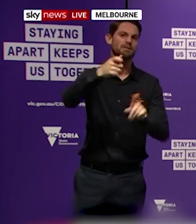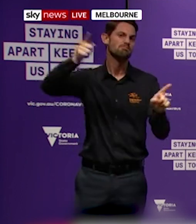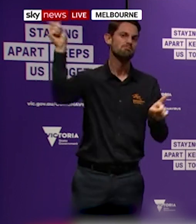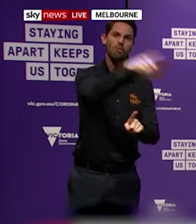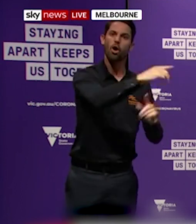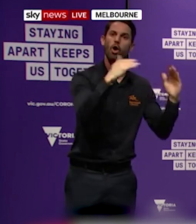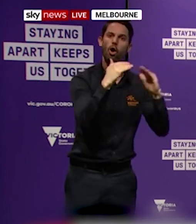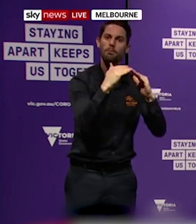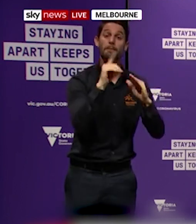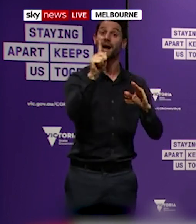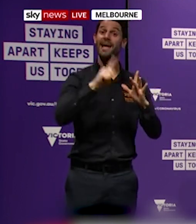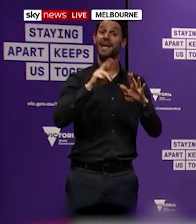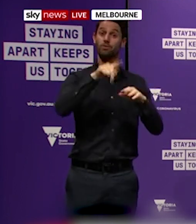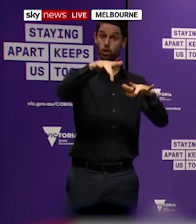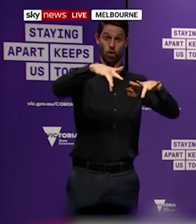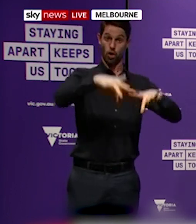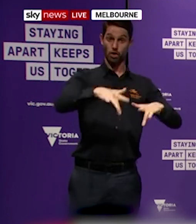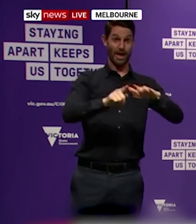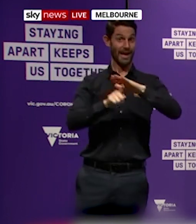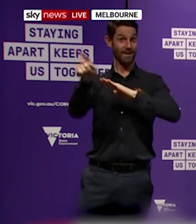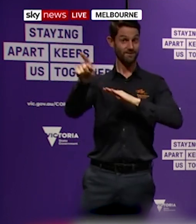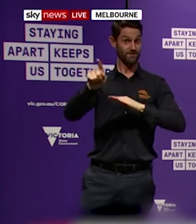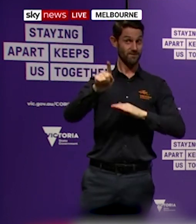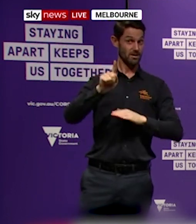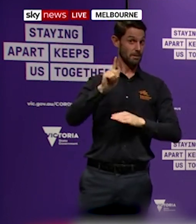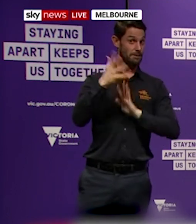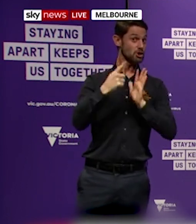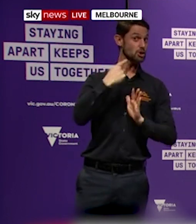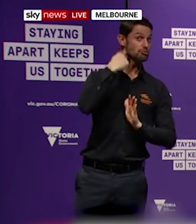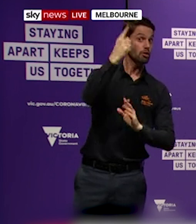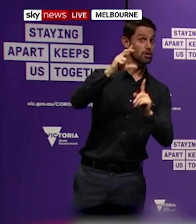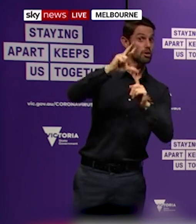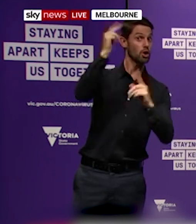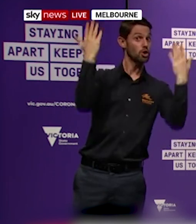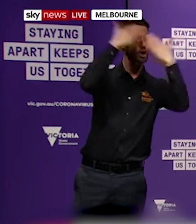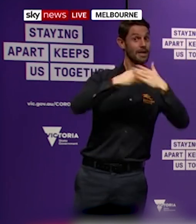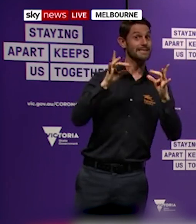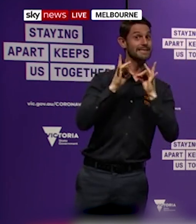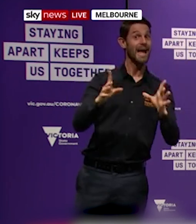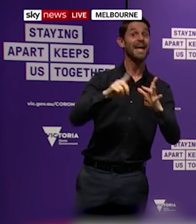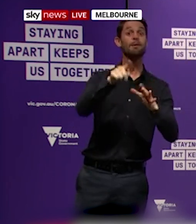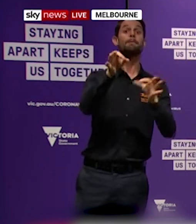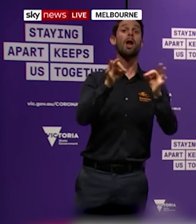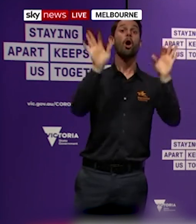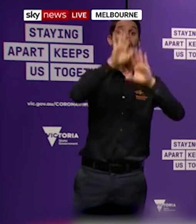But if you have not yet. That is between now and midnight tomorrow night. If you are not on holiday, then you will be prevented from going on holiday.